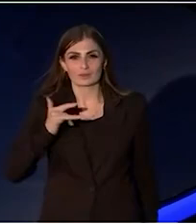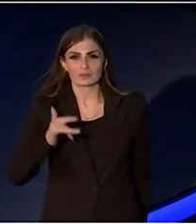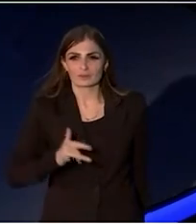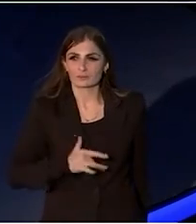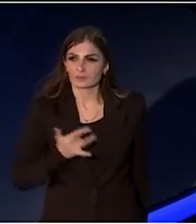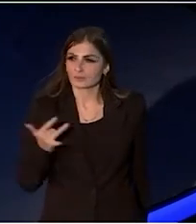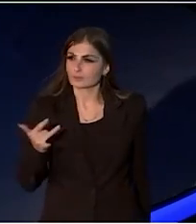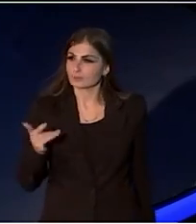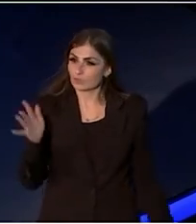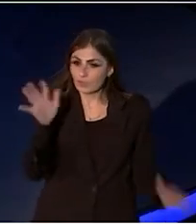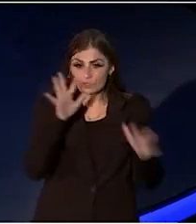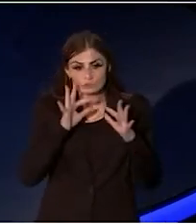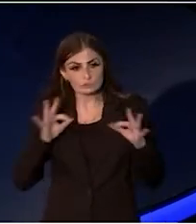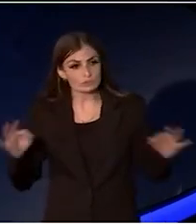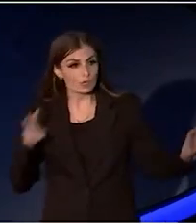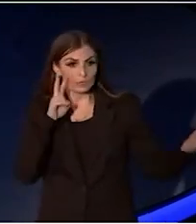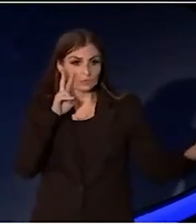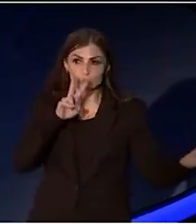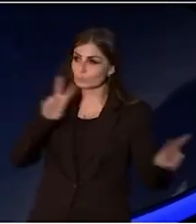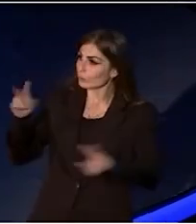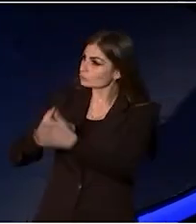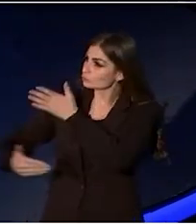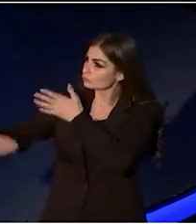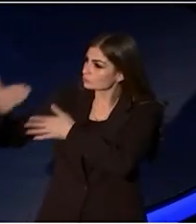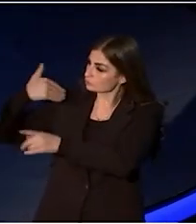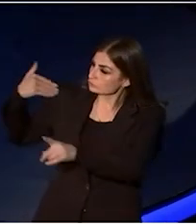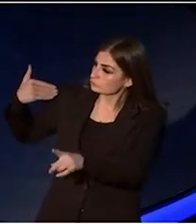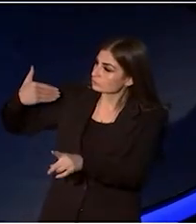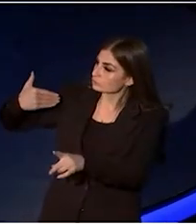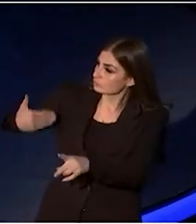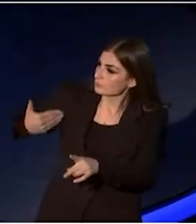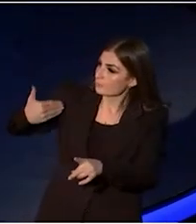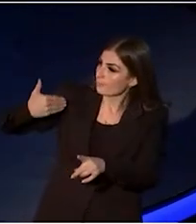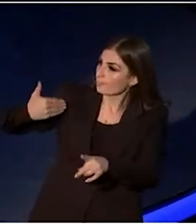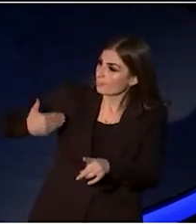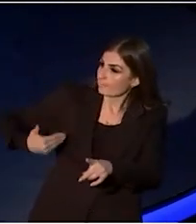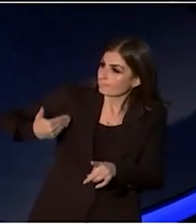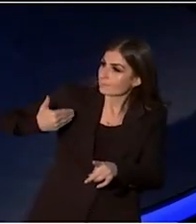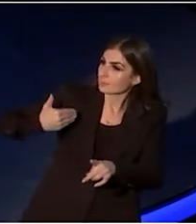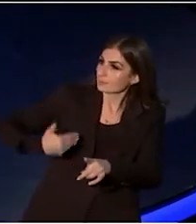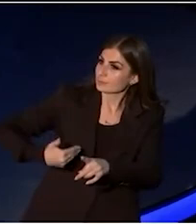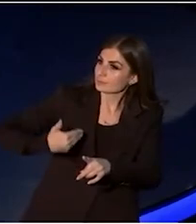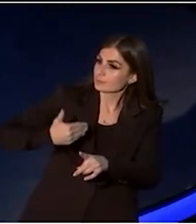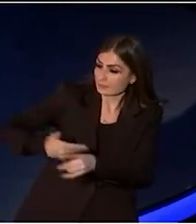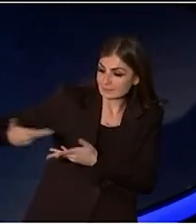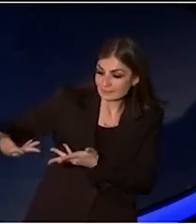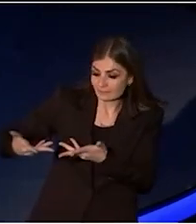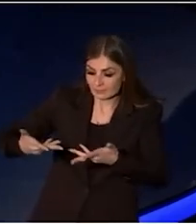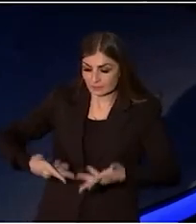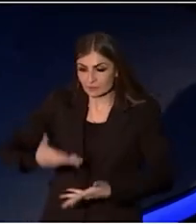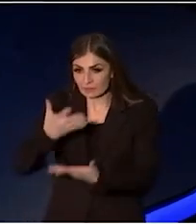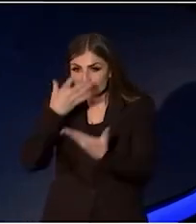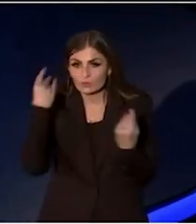Silent observer to all the traditions carried, inherited, dropped and forgotten.